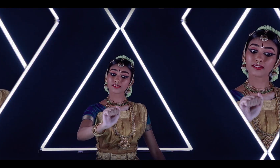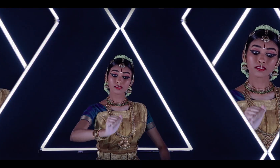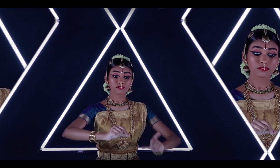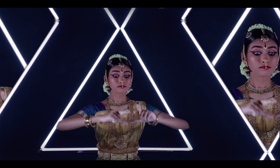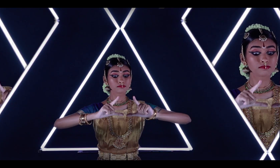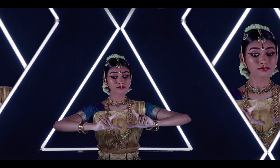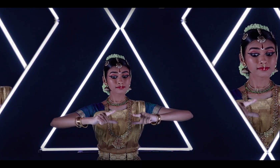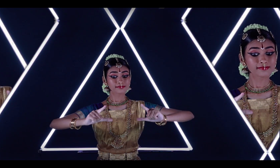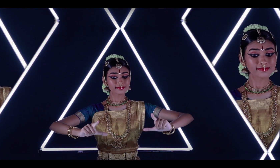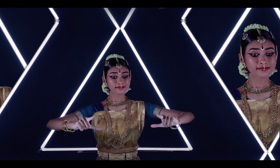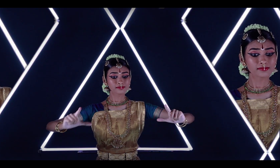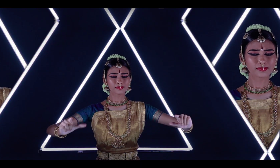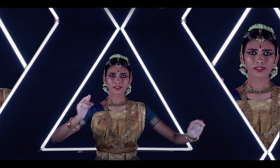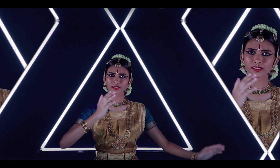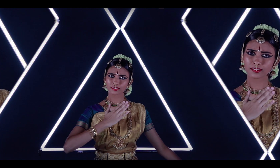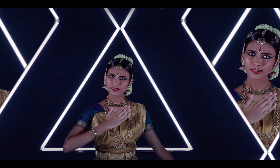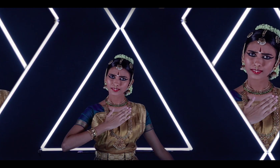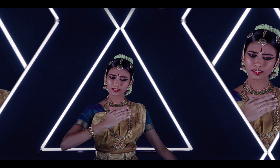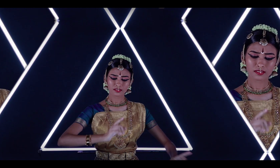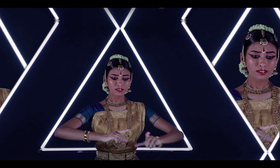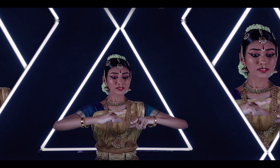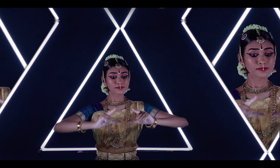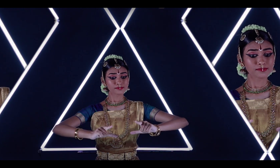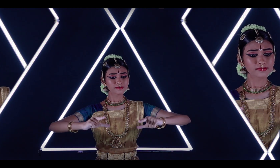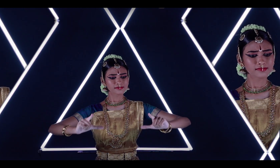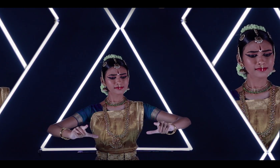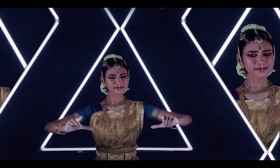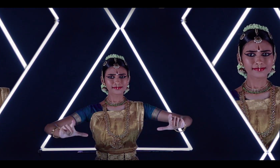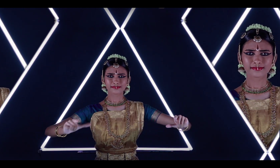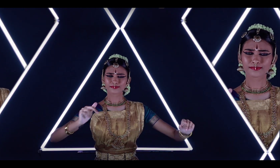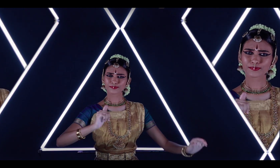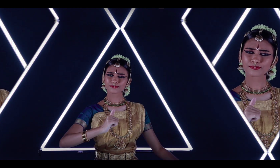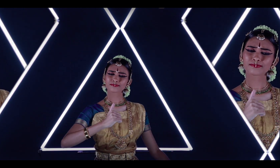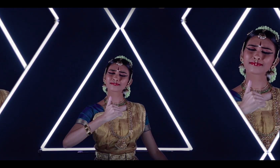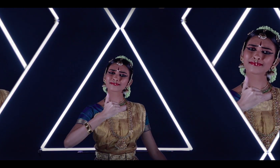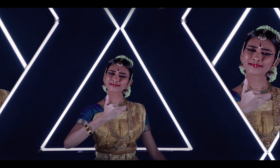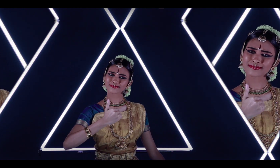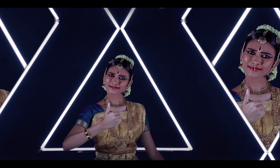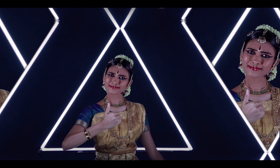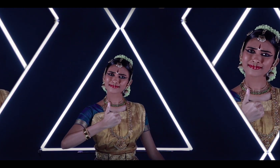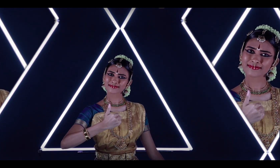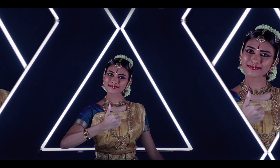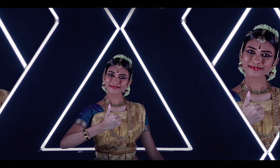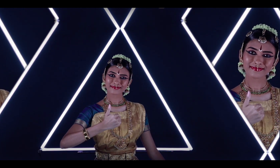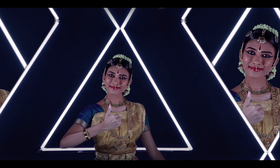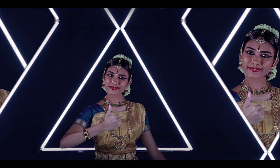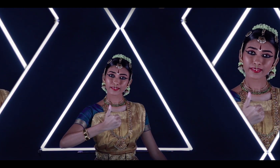Why was your language and mine created?